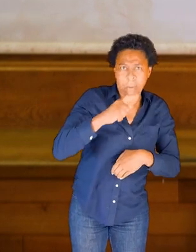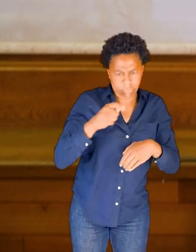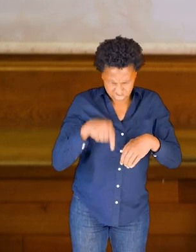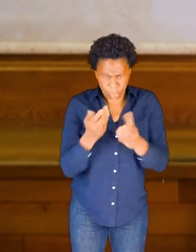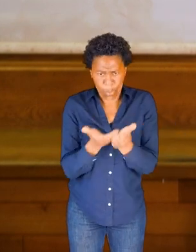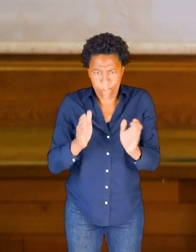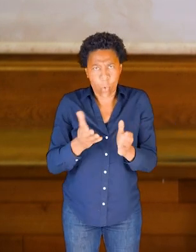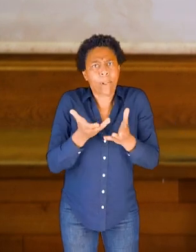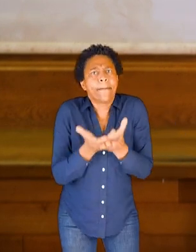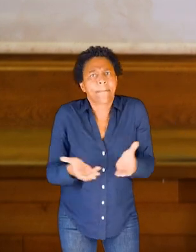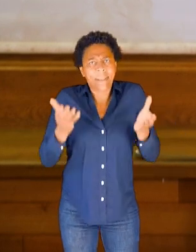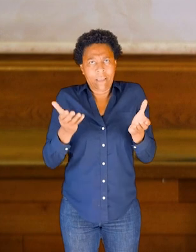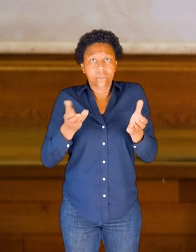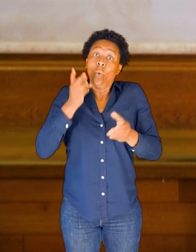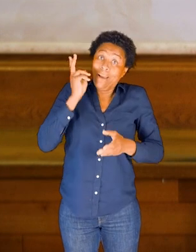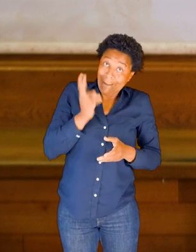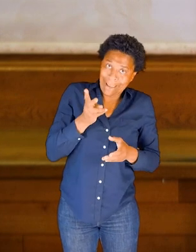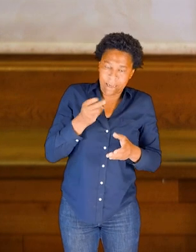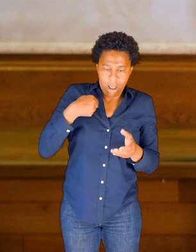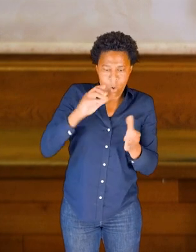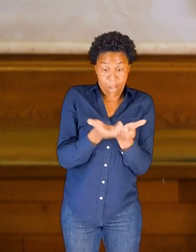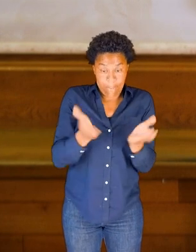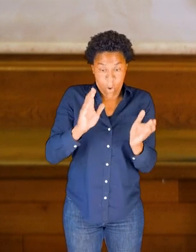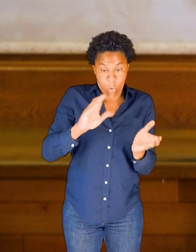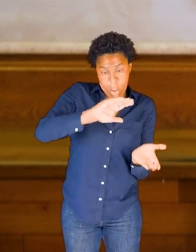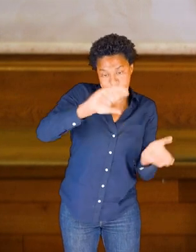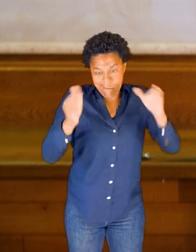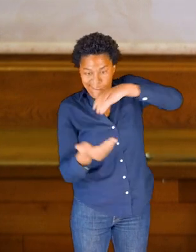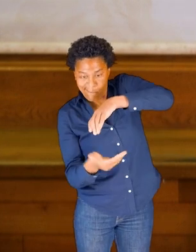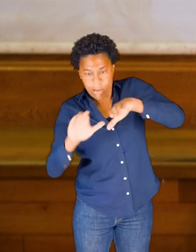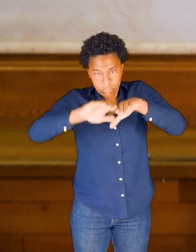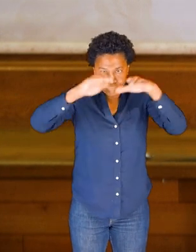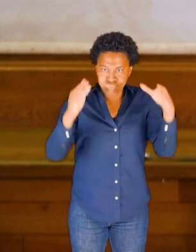So same thing, I'm going to turn my bowl upside down.